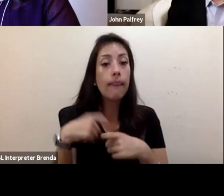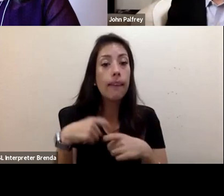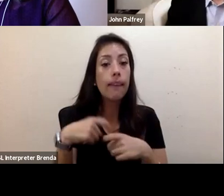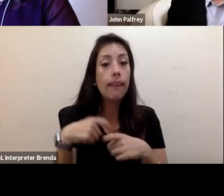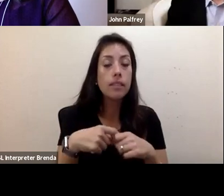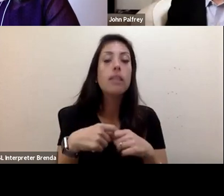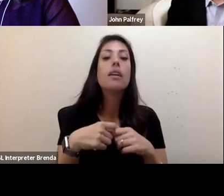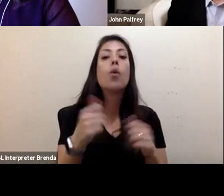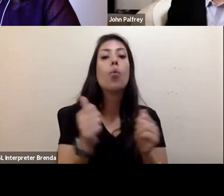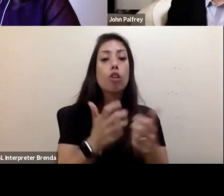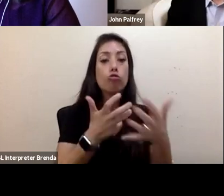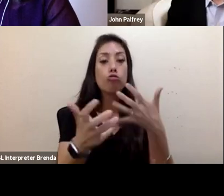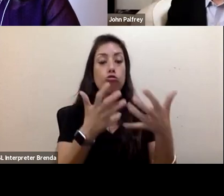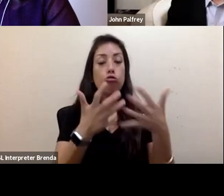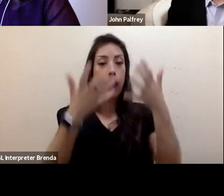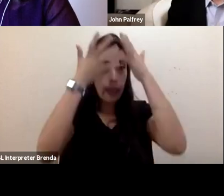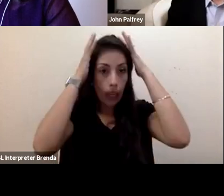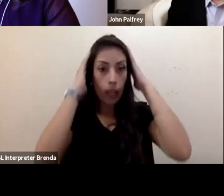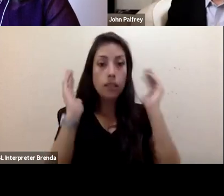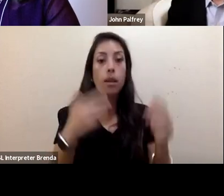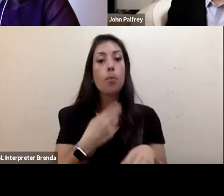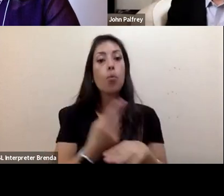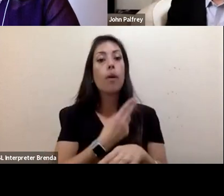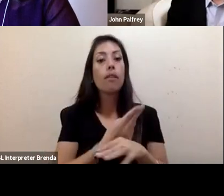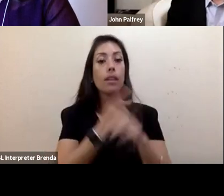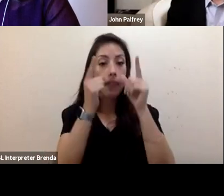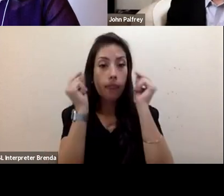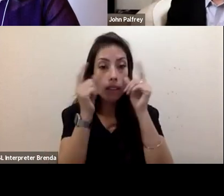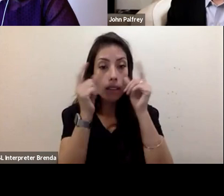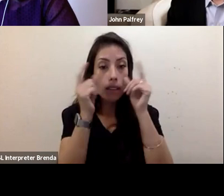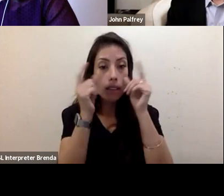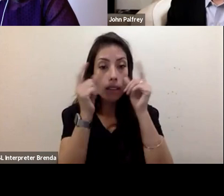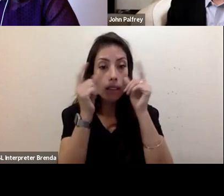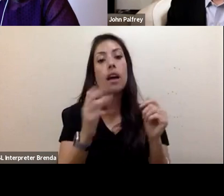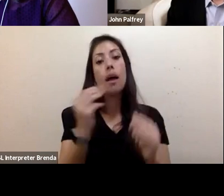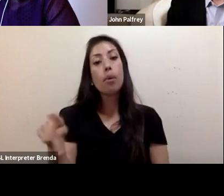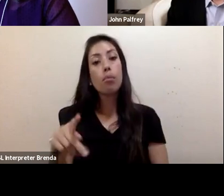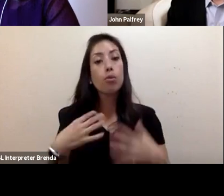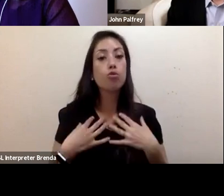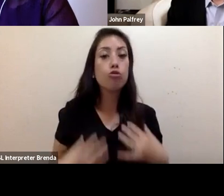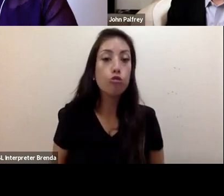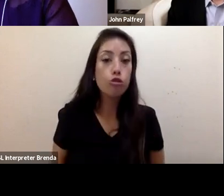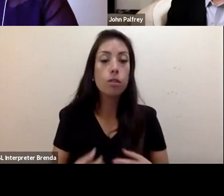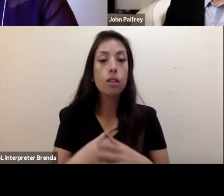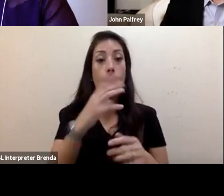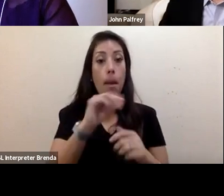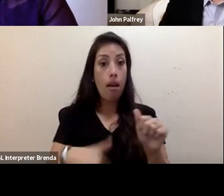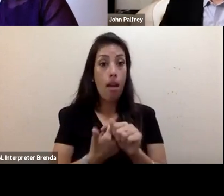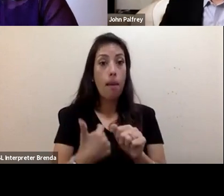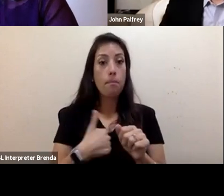with gray hair. I am wearing glasses and a purple shirt. And behind me, there is a bookshelf